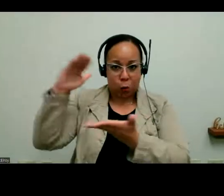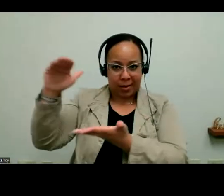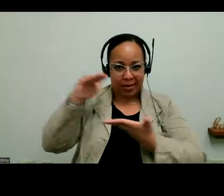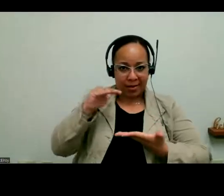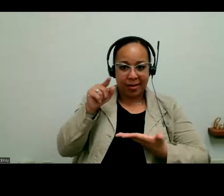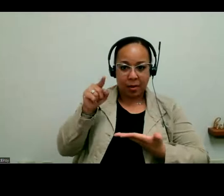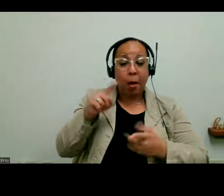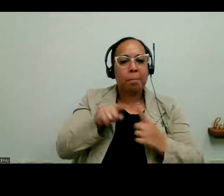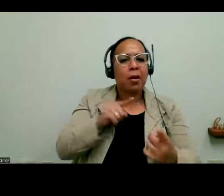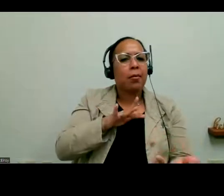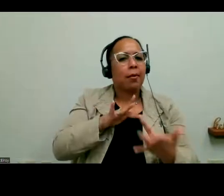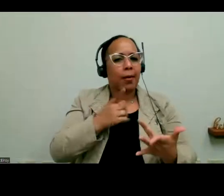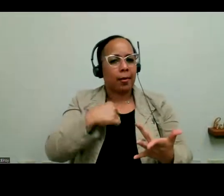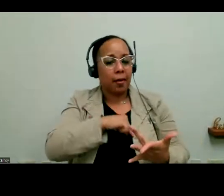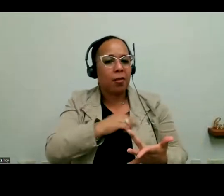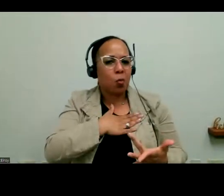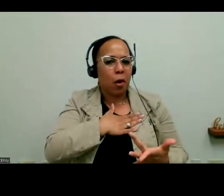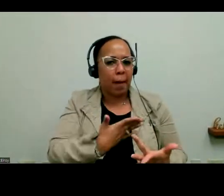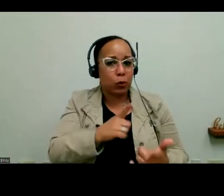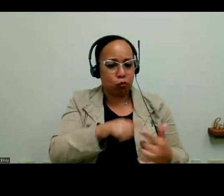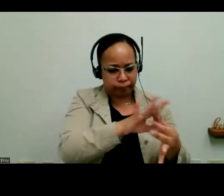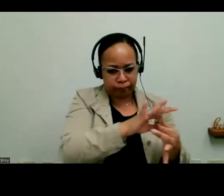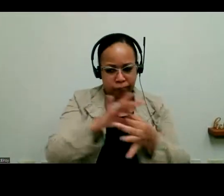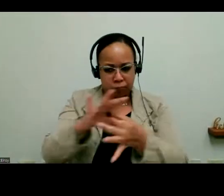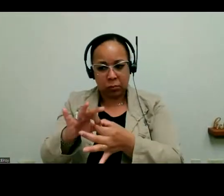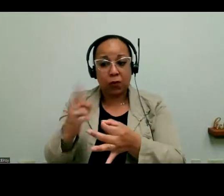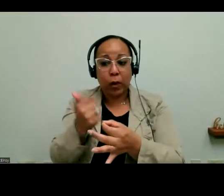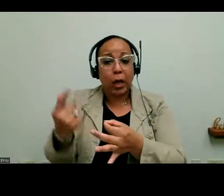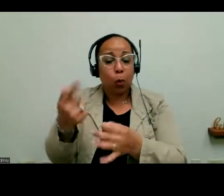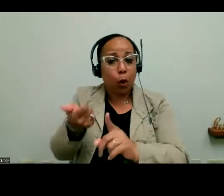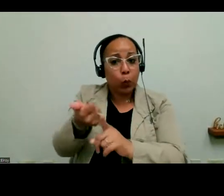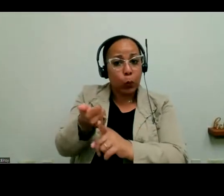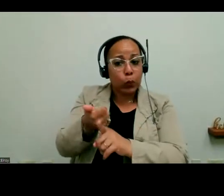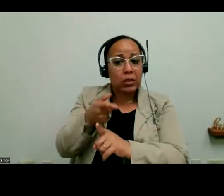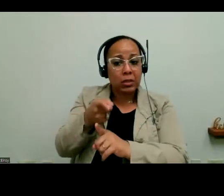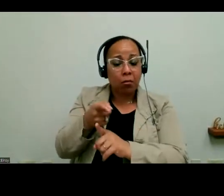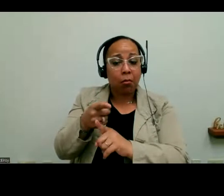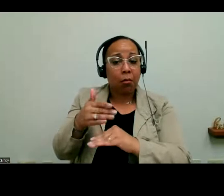we're happy to put you in touch for anybody who's over -- who's 60 and over who may need home modification. We're happy to connect you with that.